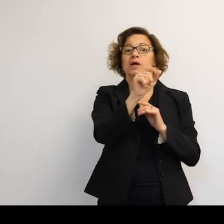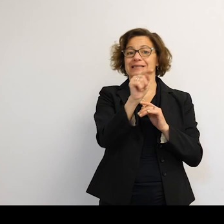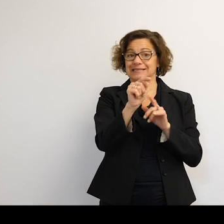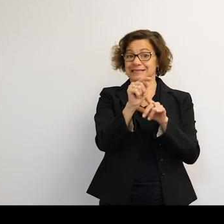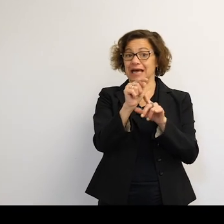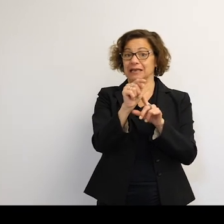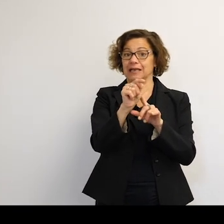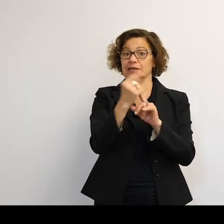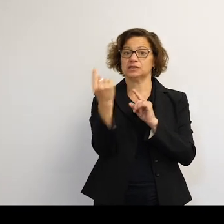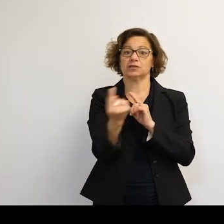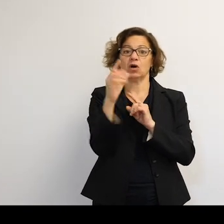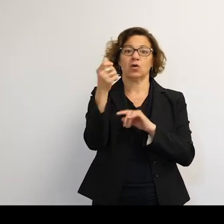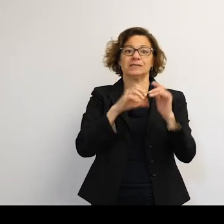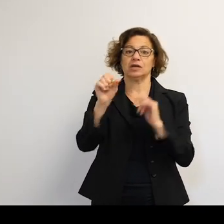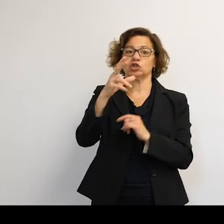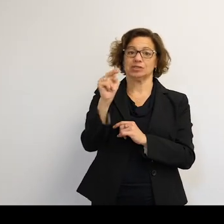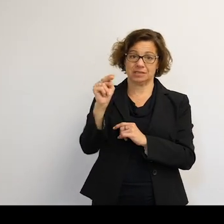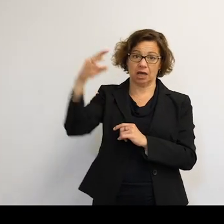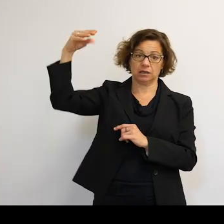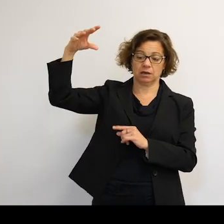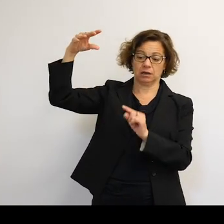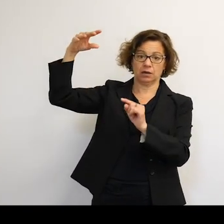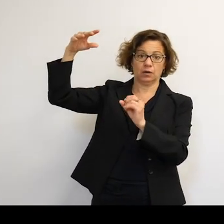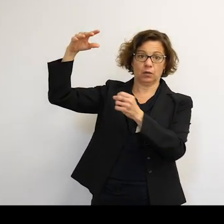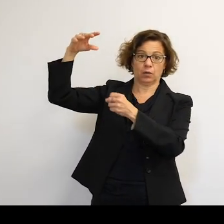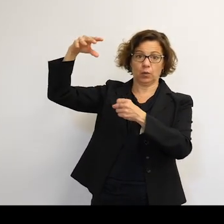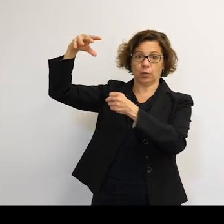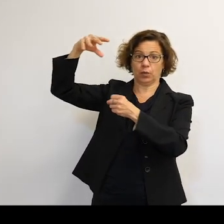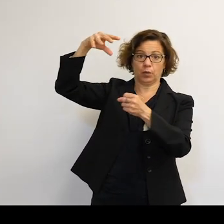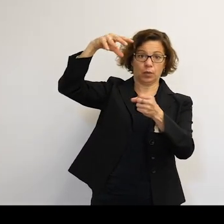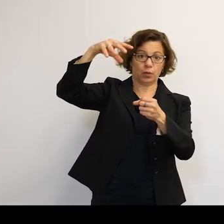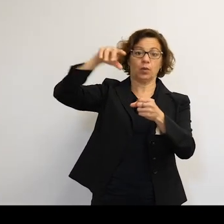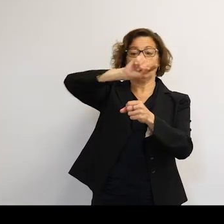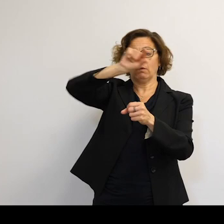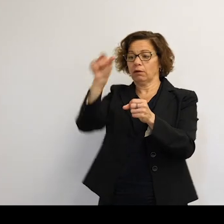they're always in sunlight, kind of thing? Yeah. So those have to be a lot more crowded than some of these other ones.